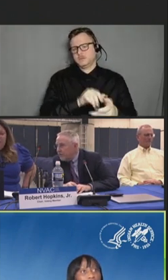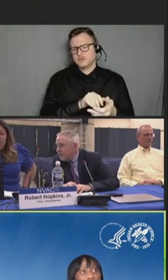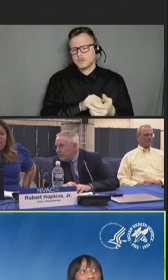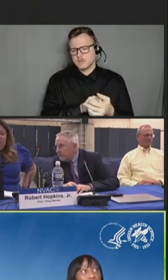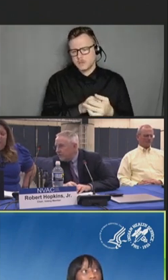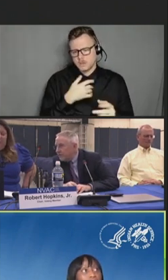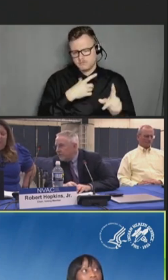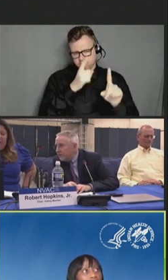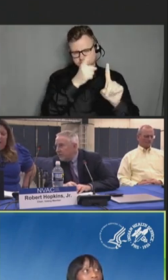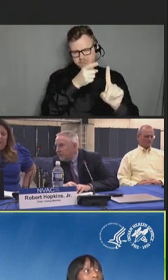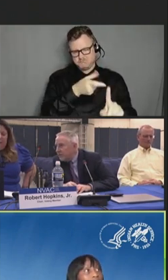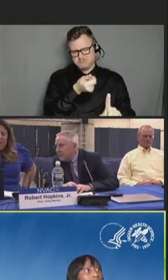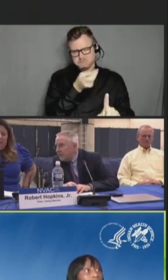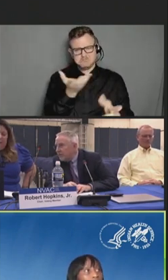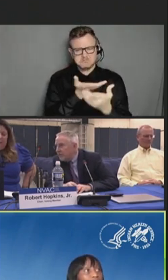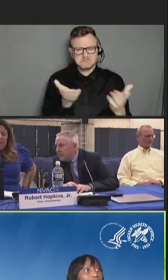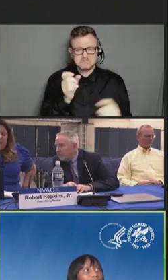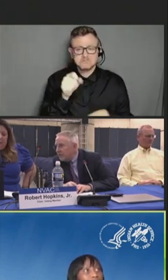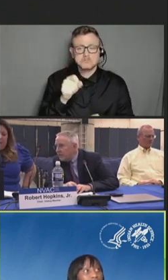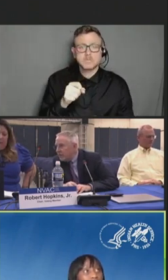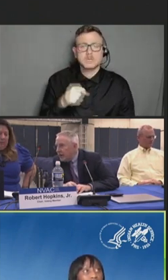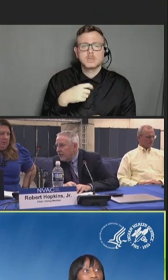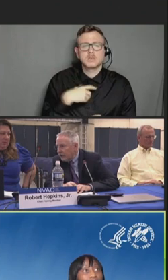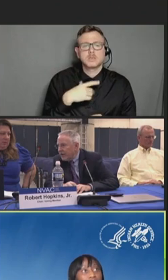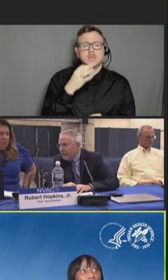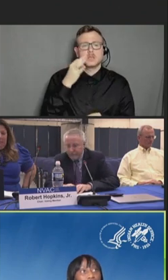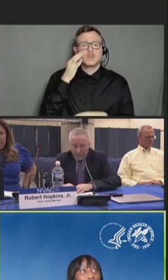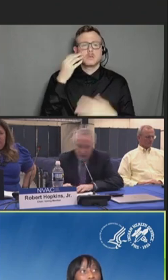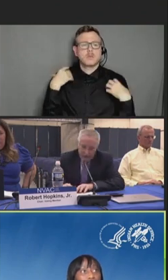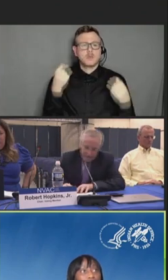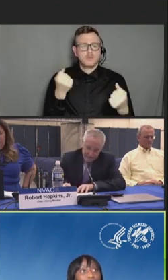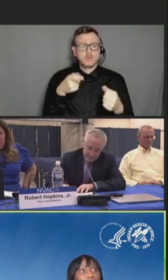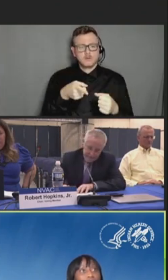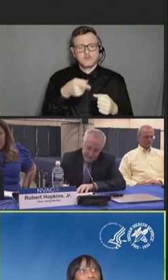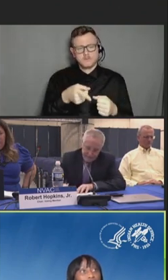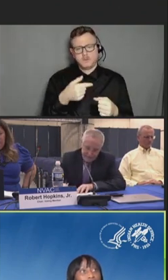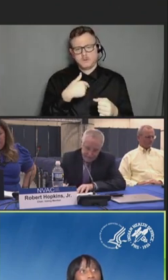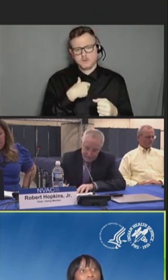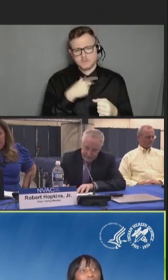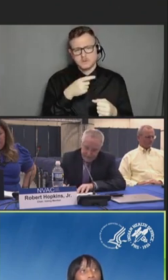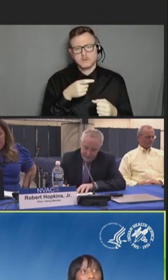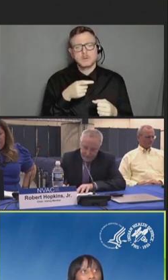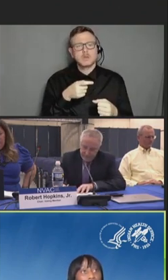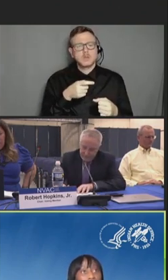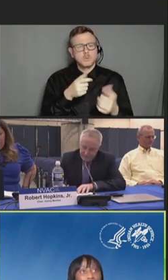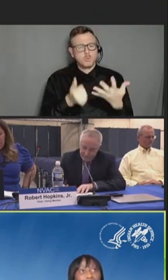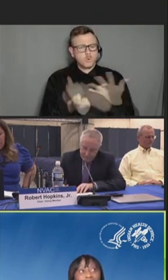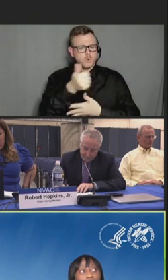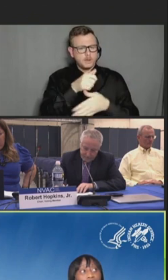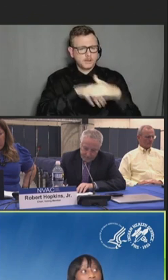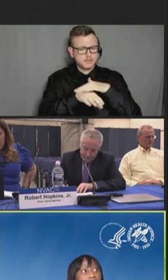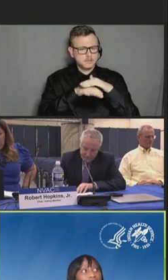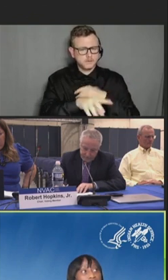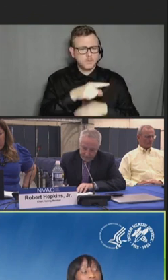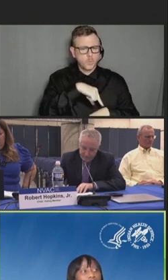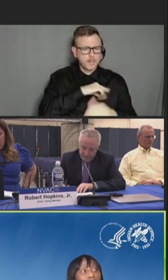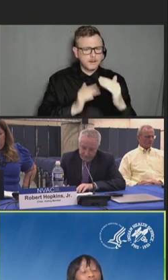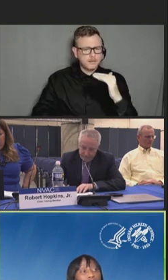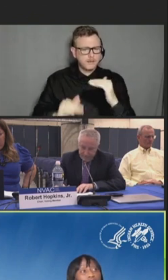a few things. The Indian Health Service continues to prioritize access quality and equity in vaccine distribution